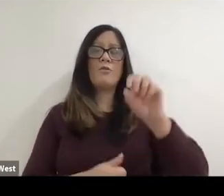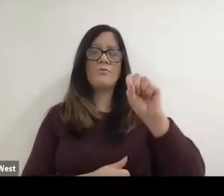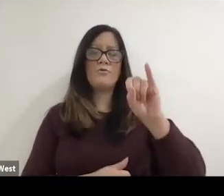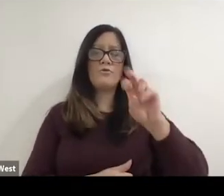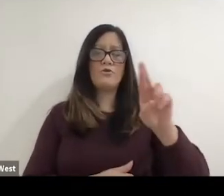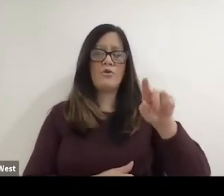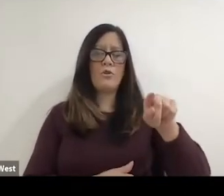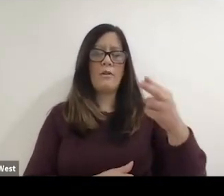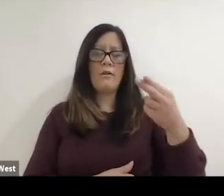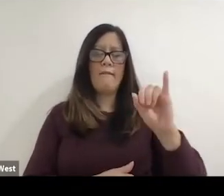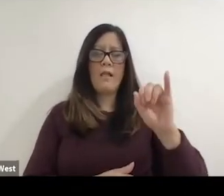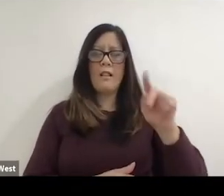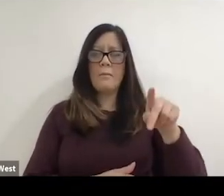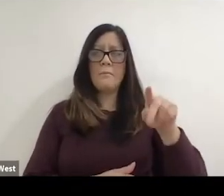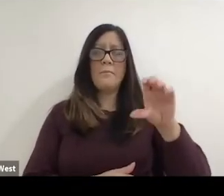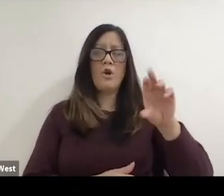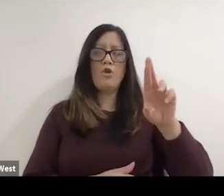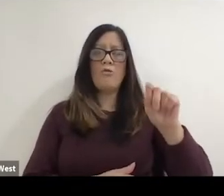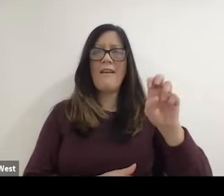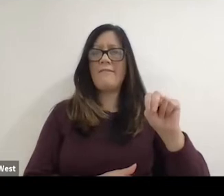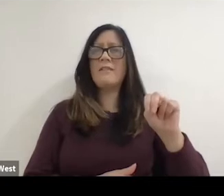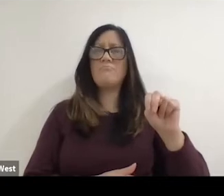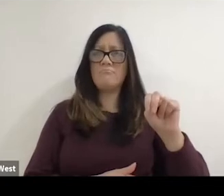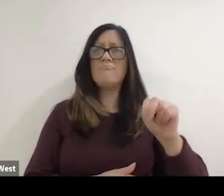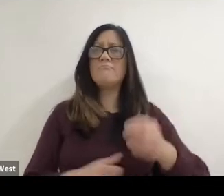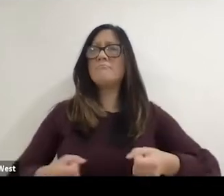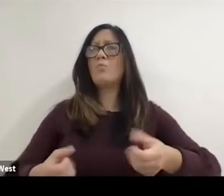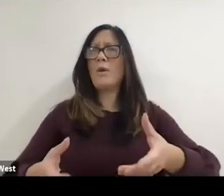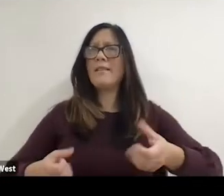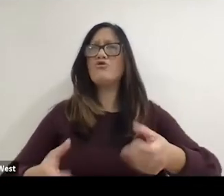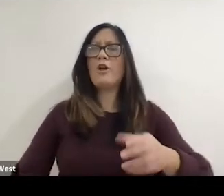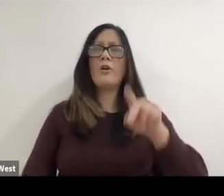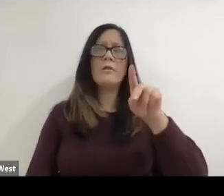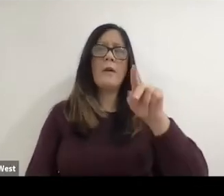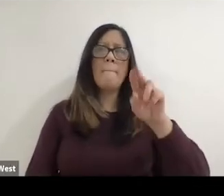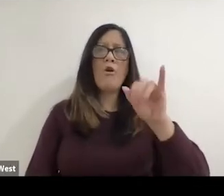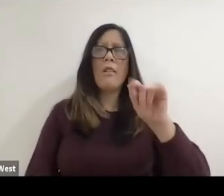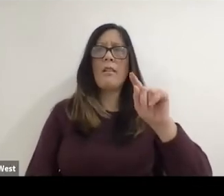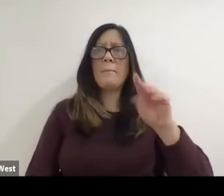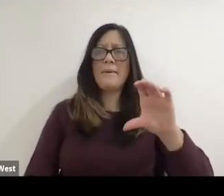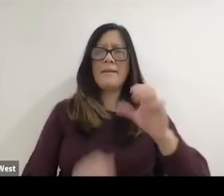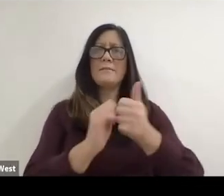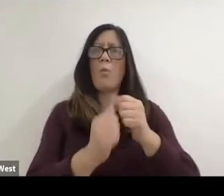Sir Philip Craven, Sir Philip's contributions to wheelchair and Paralympic Sports far exceed his